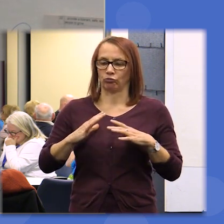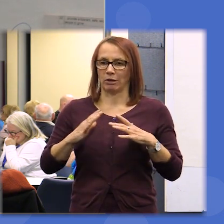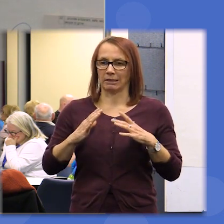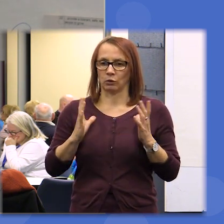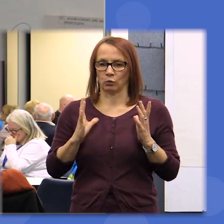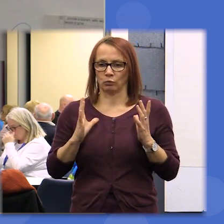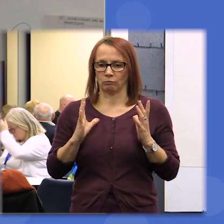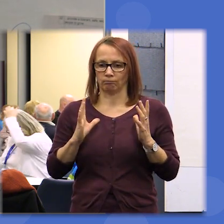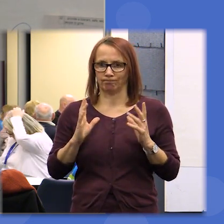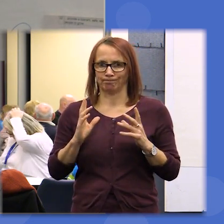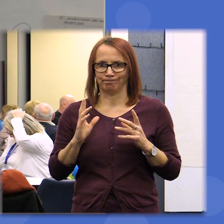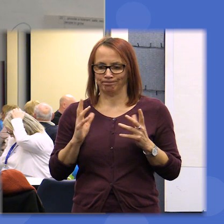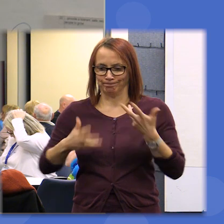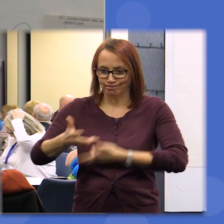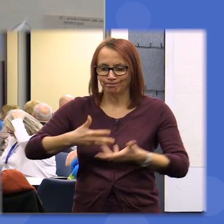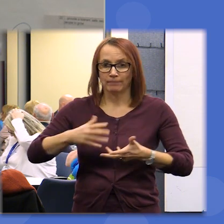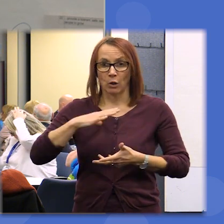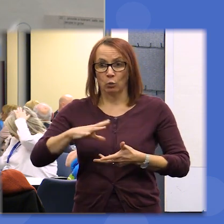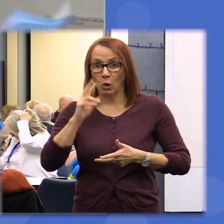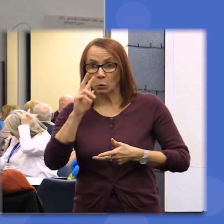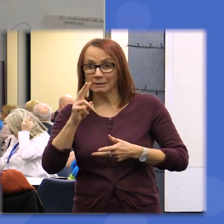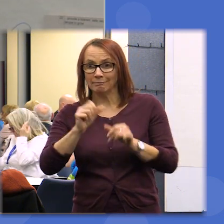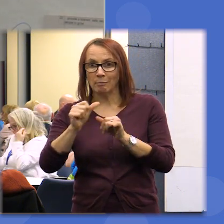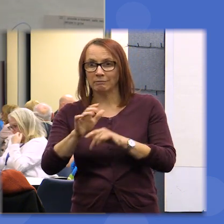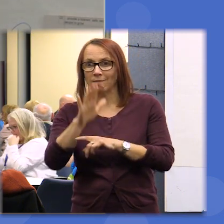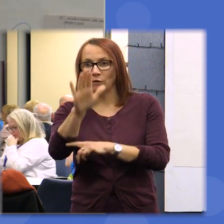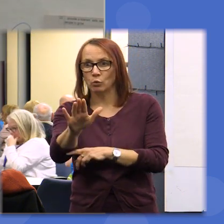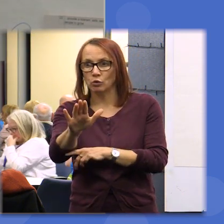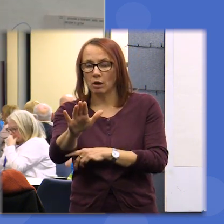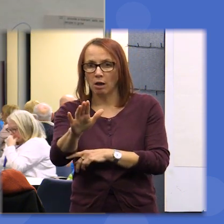where if we want to see a better future we recognize what we can gain but also